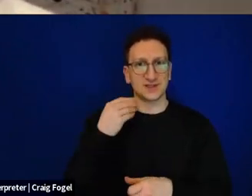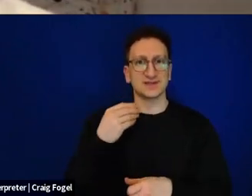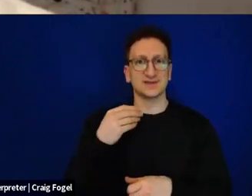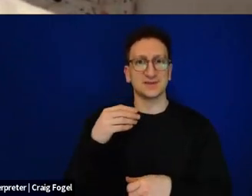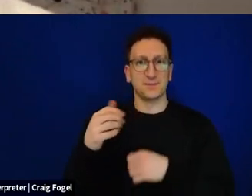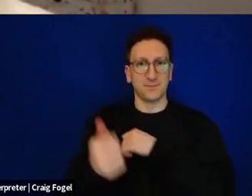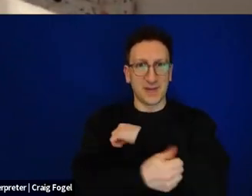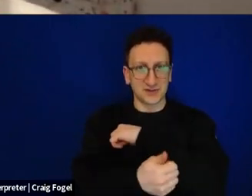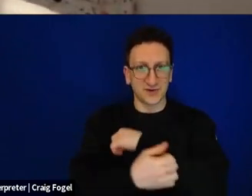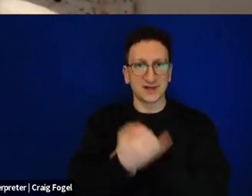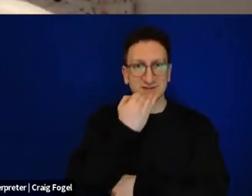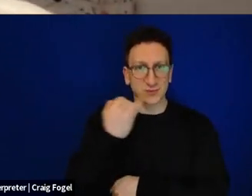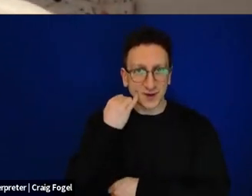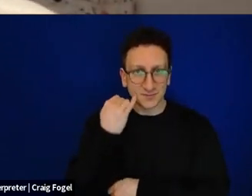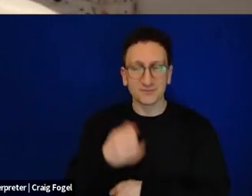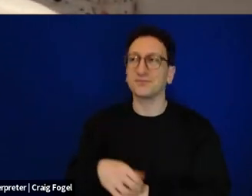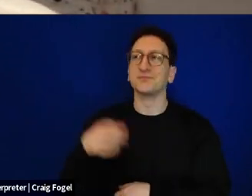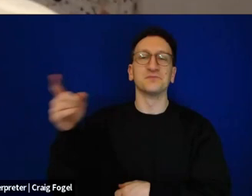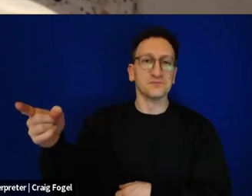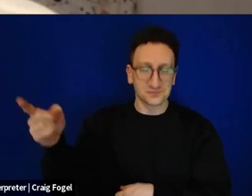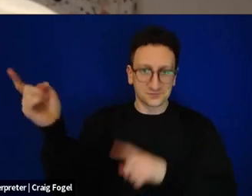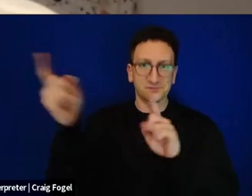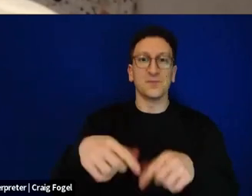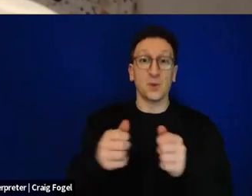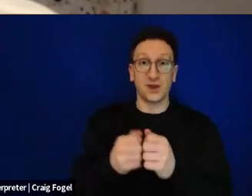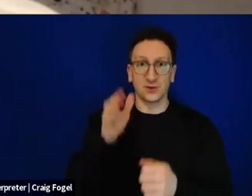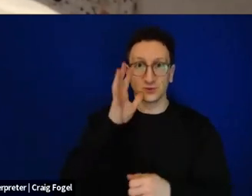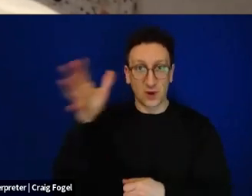He was serving in the Haganah with my grandmother. They were both serving.